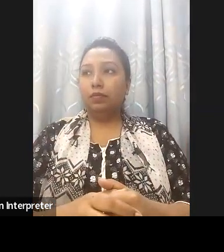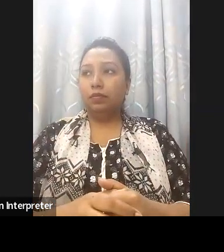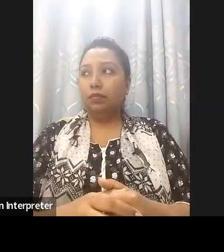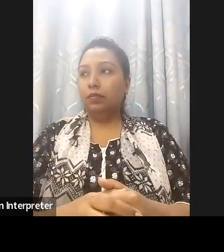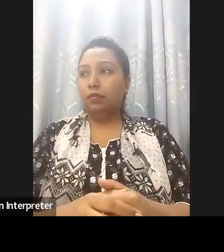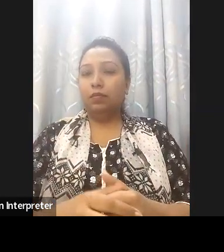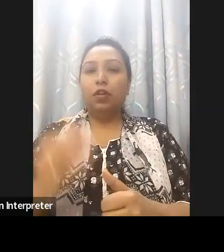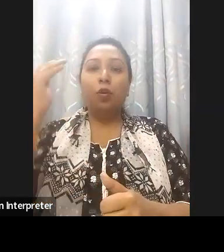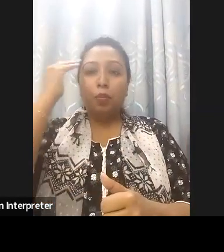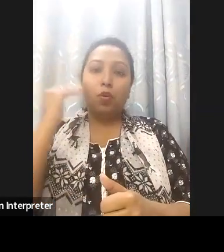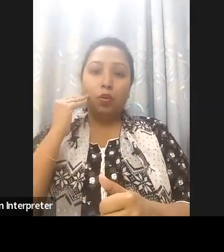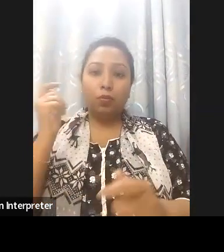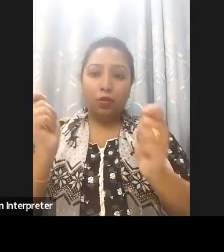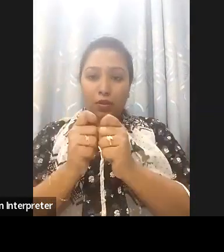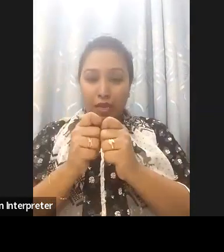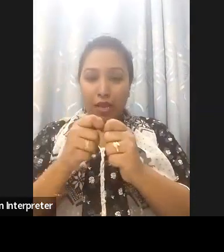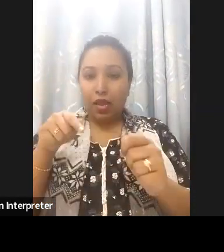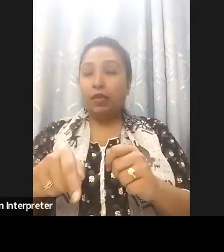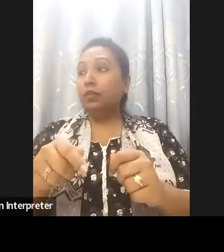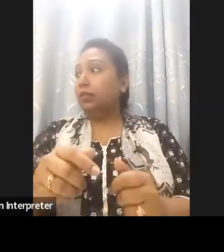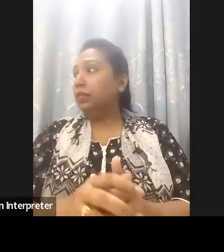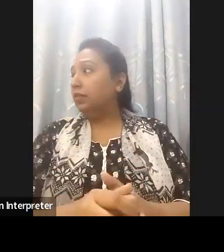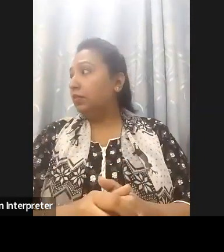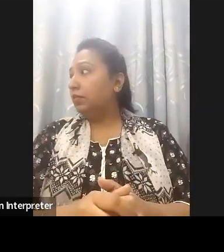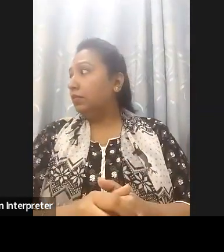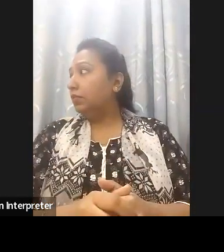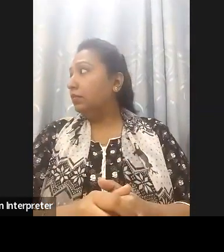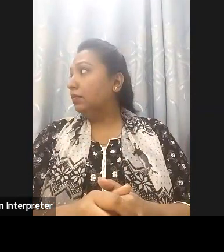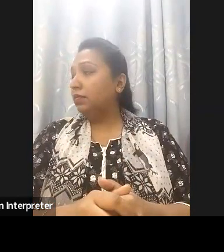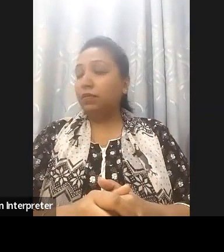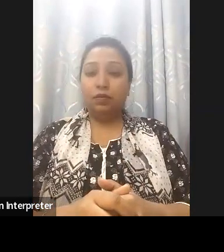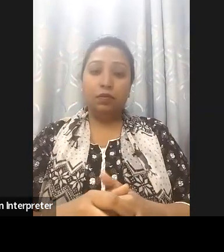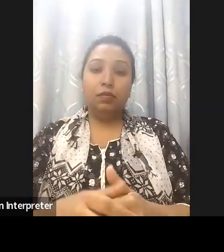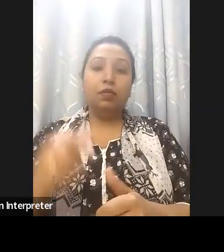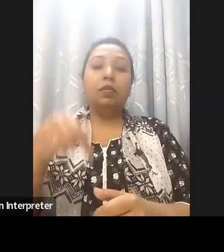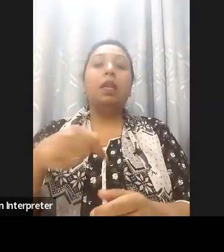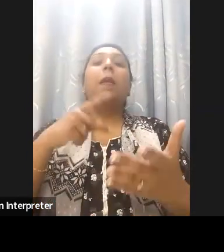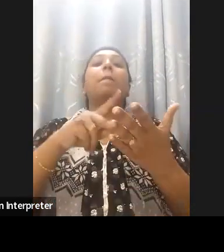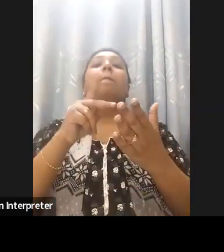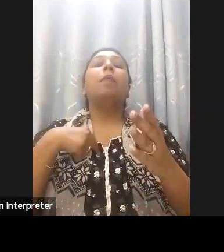building Innovation lab it's a thing a very interesting project that needs to be looked